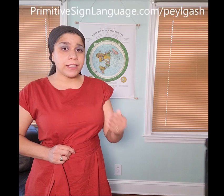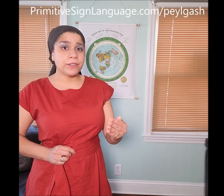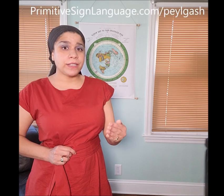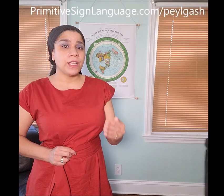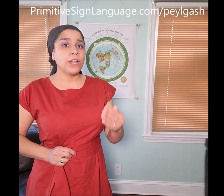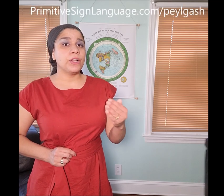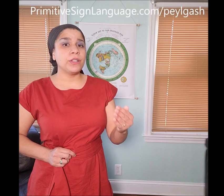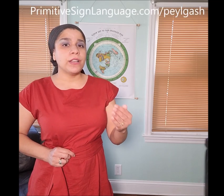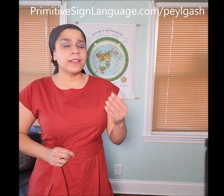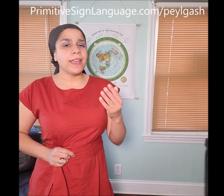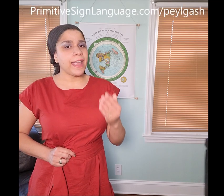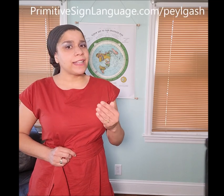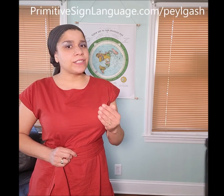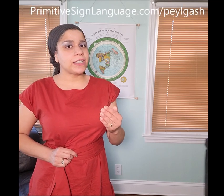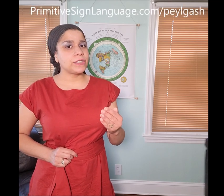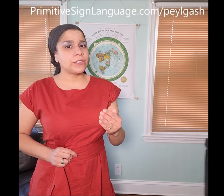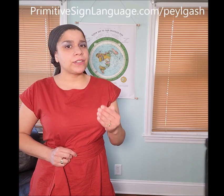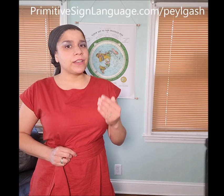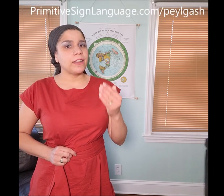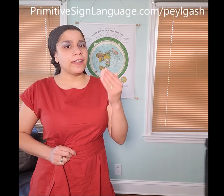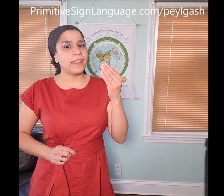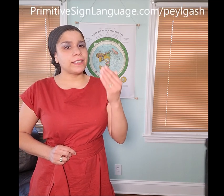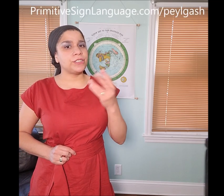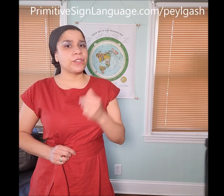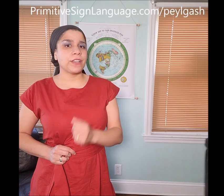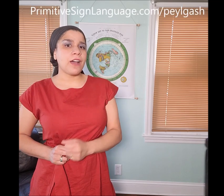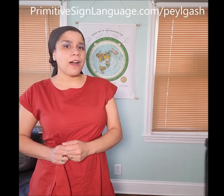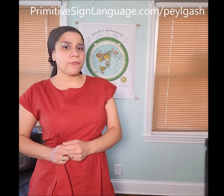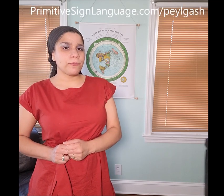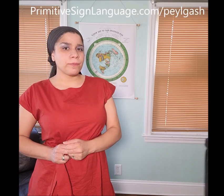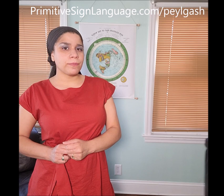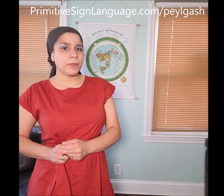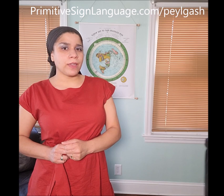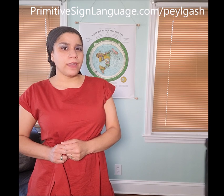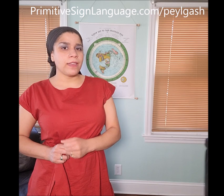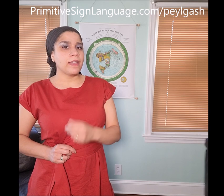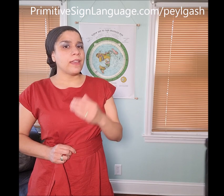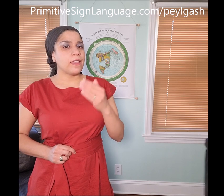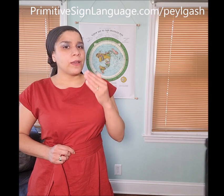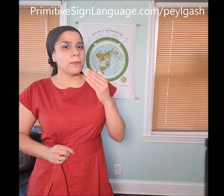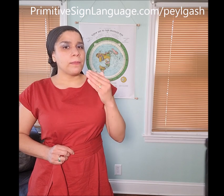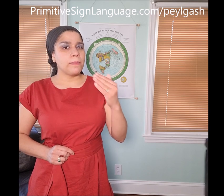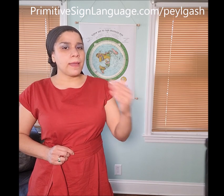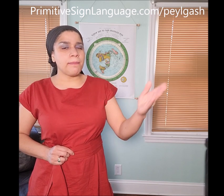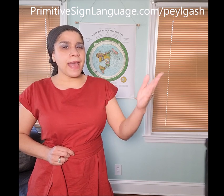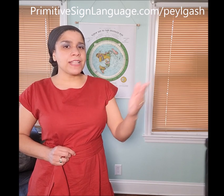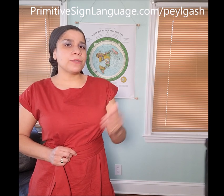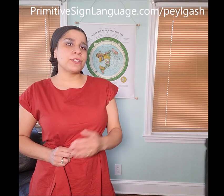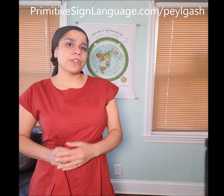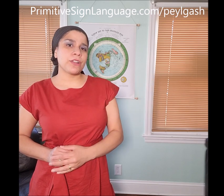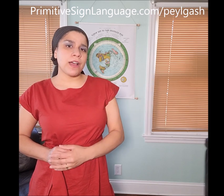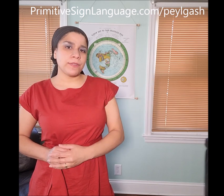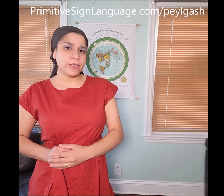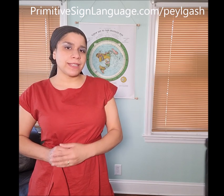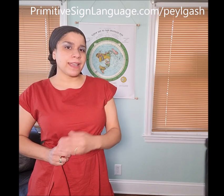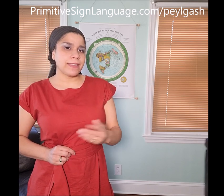It's literally the hand gesture is jerking off, okay imagine what jerking off looks like,